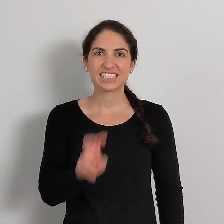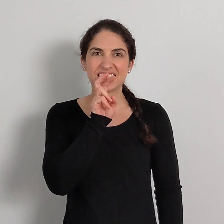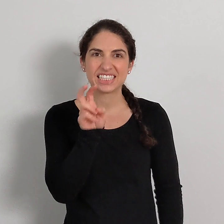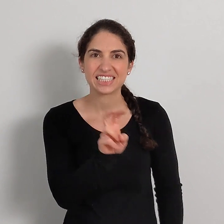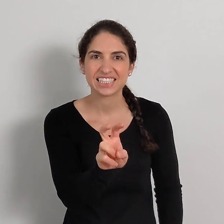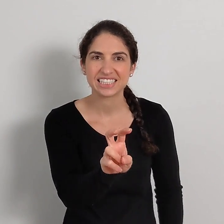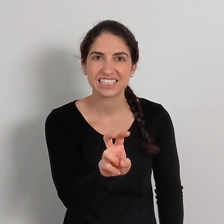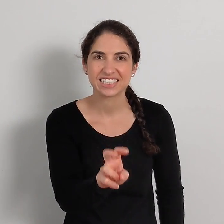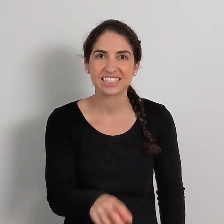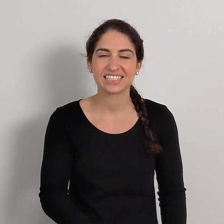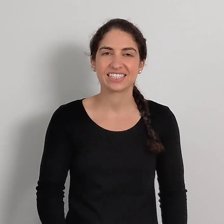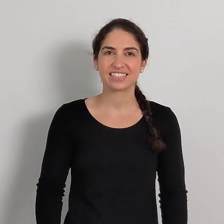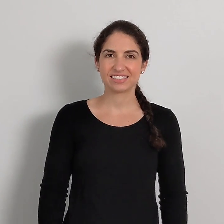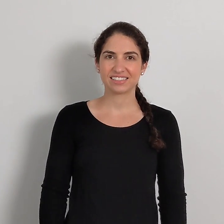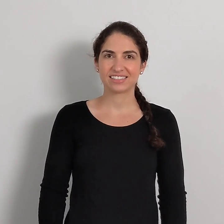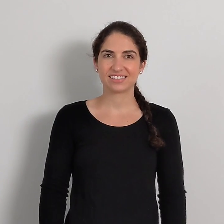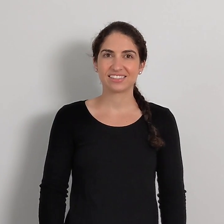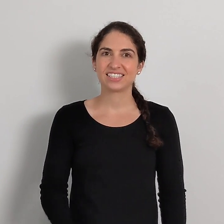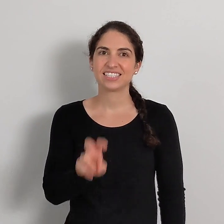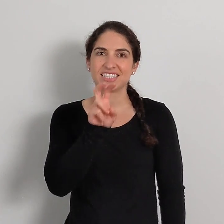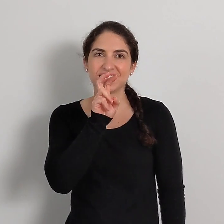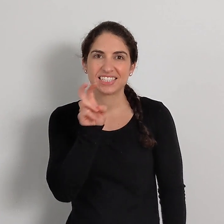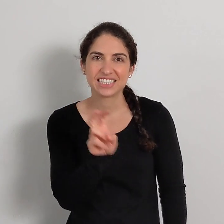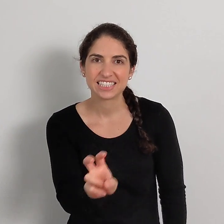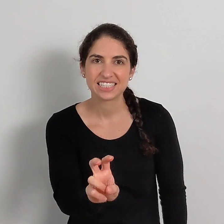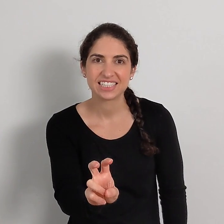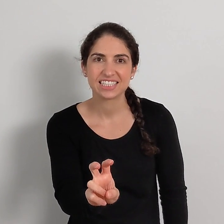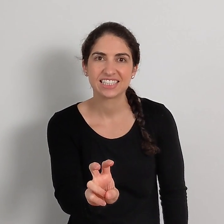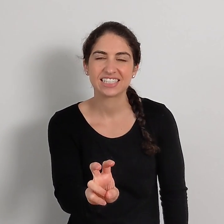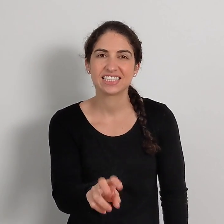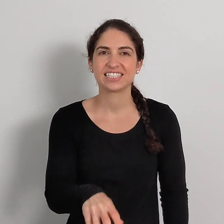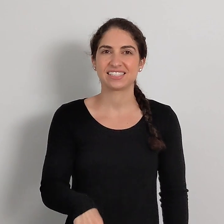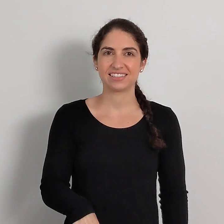SNAKE